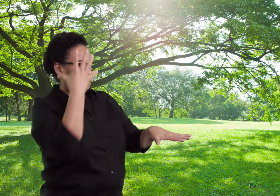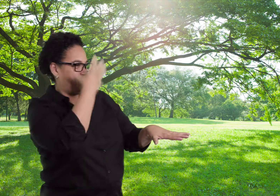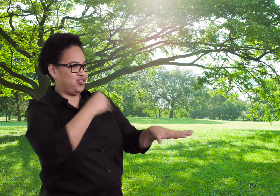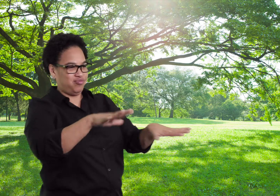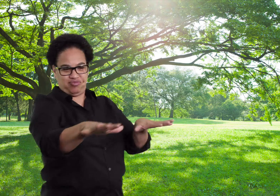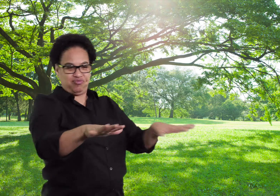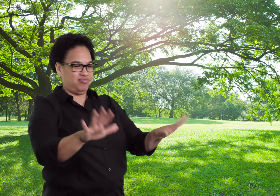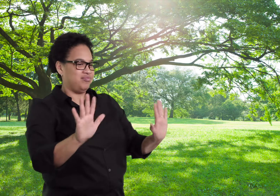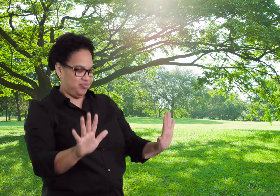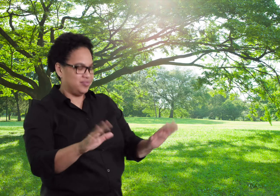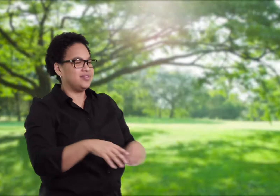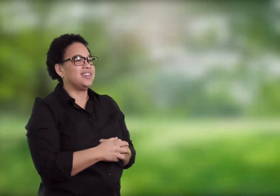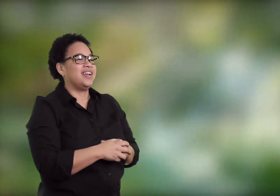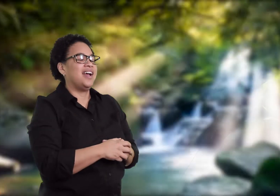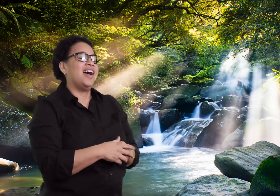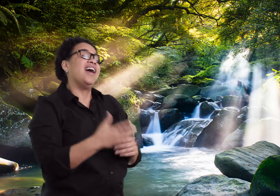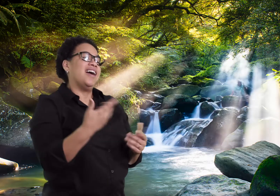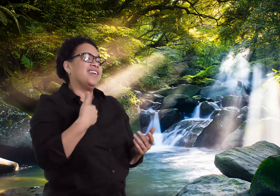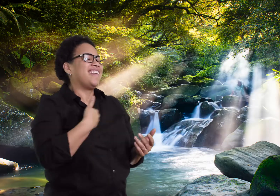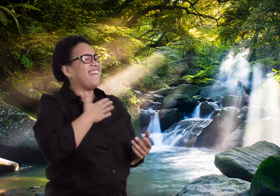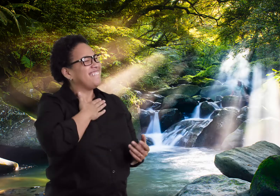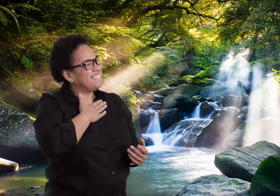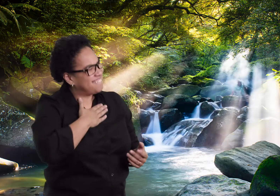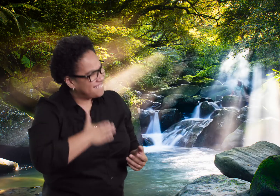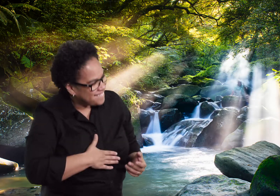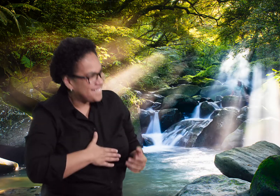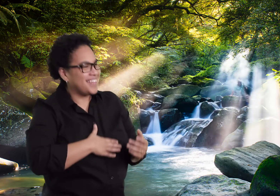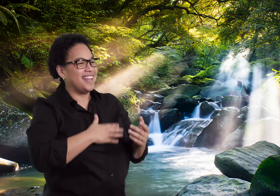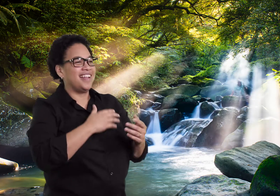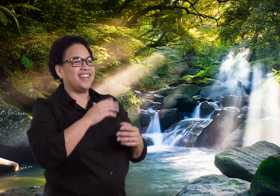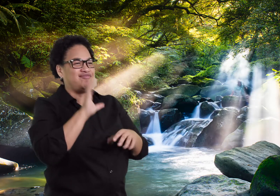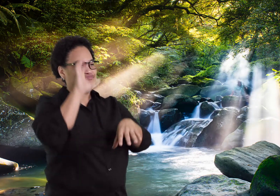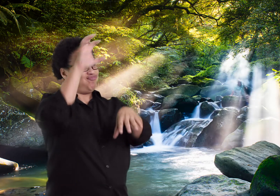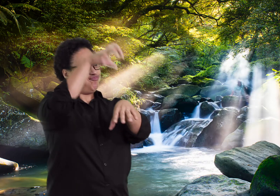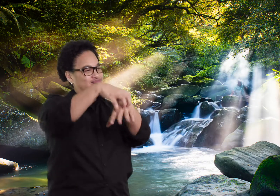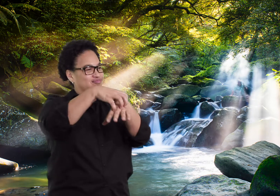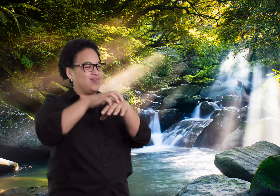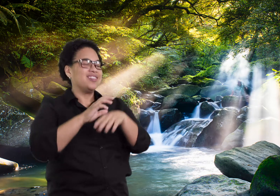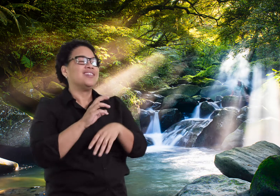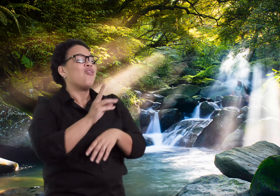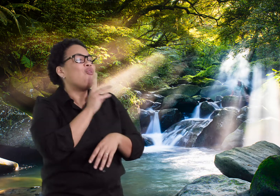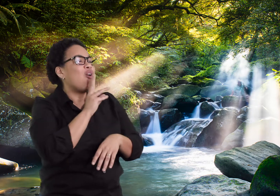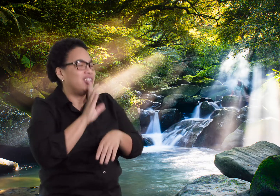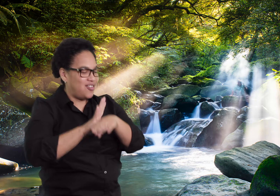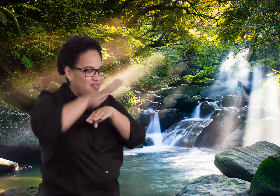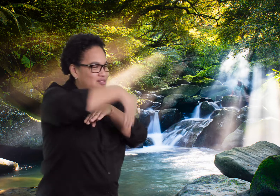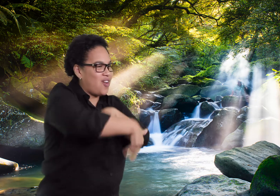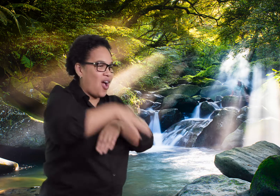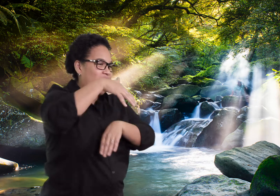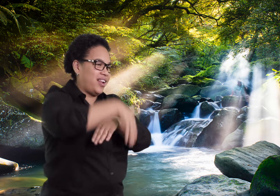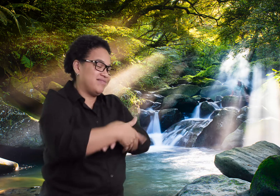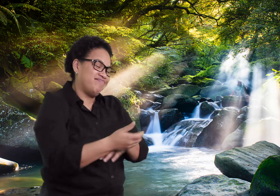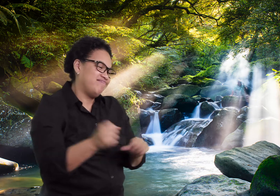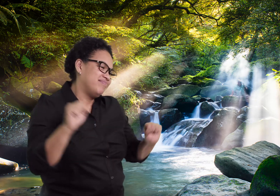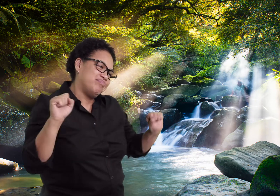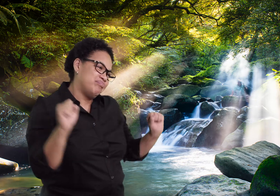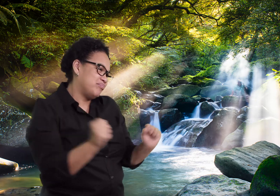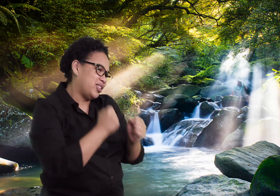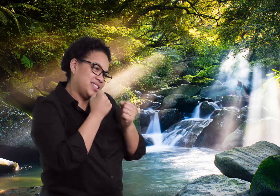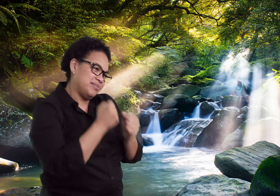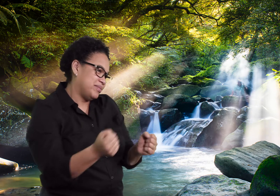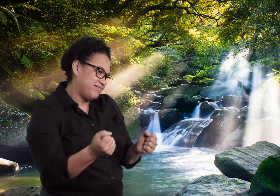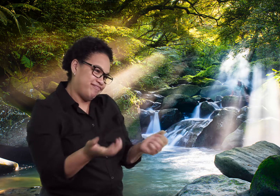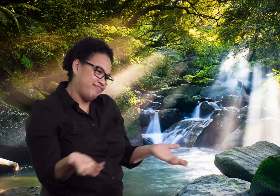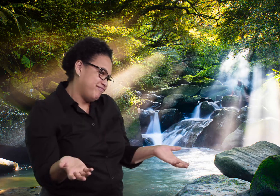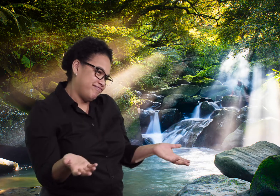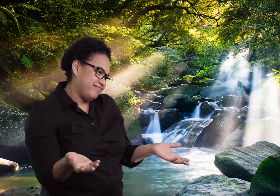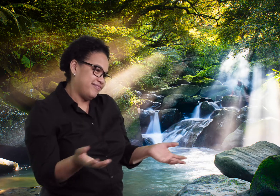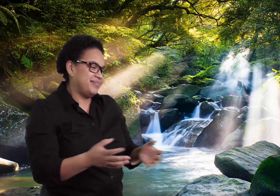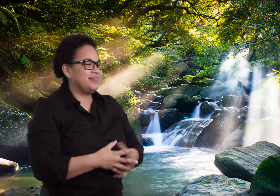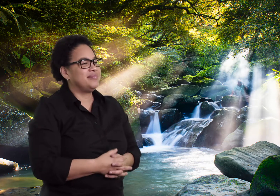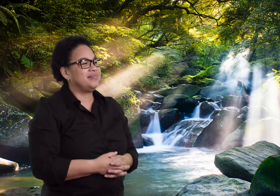I want to build one!